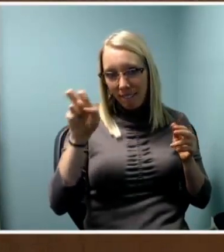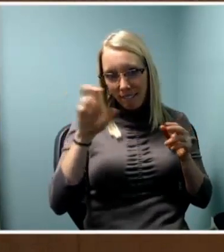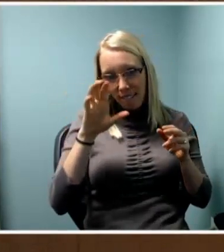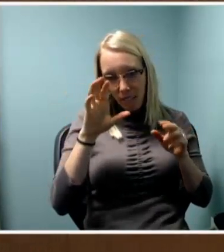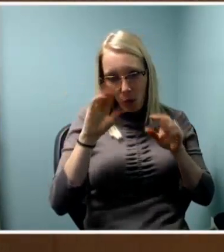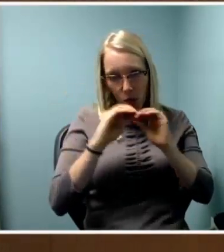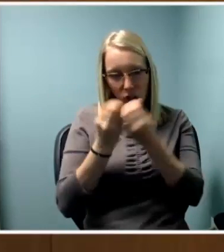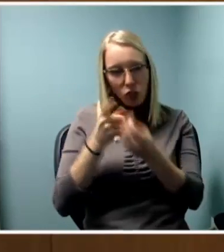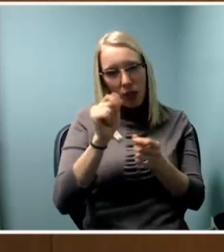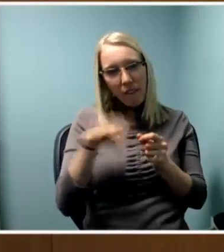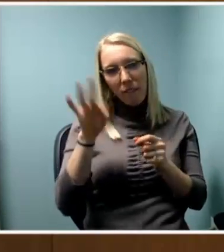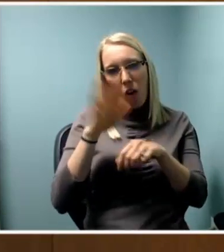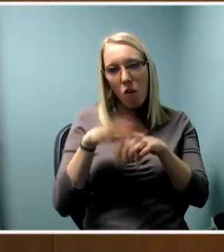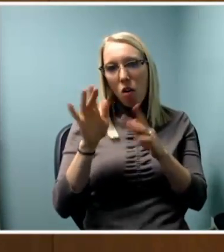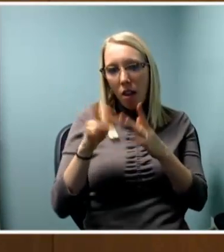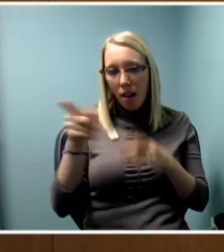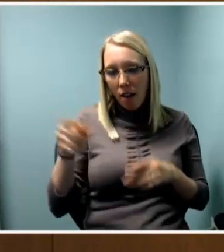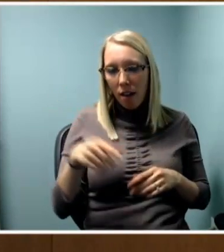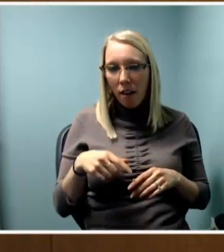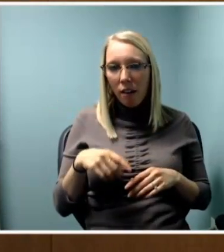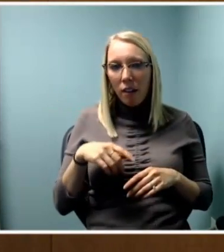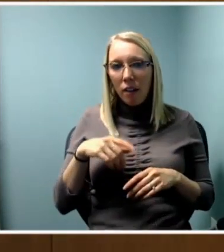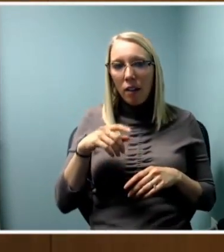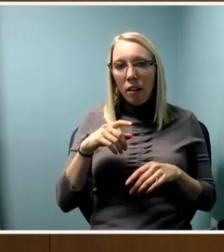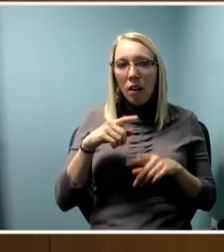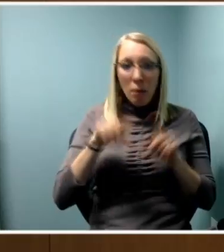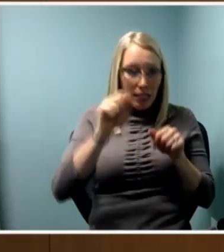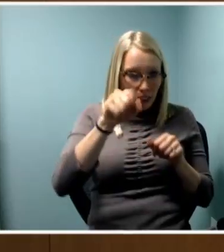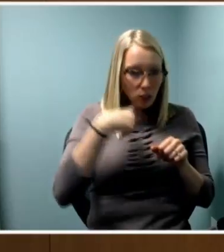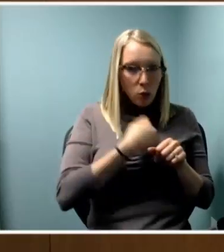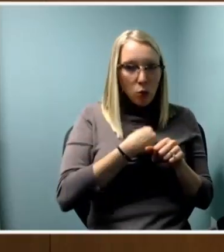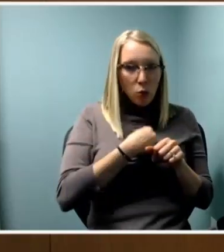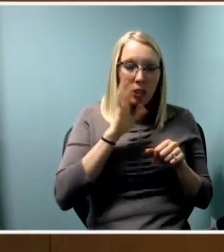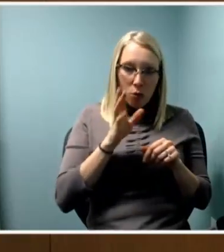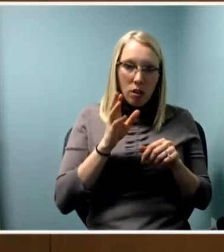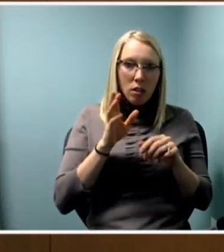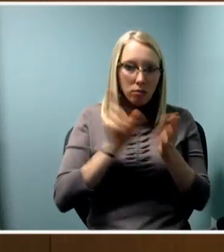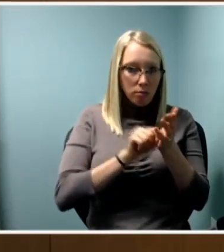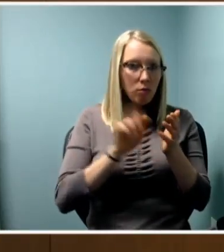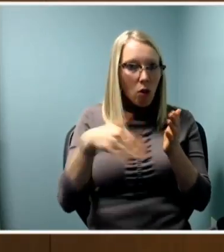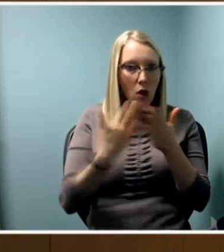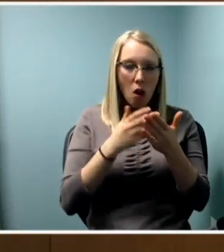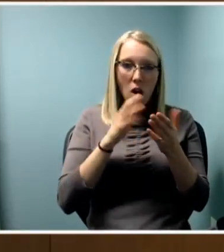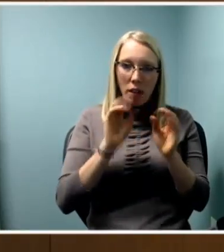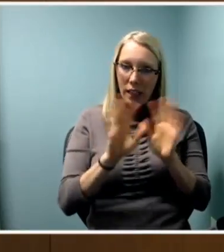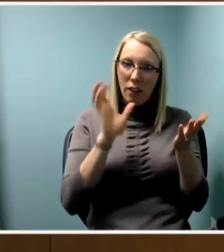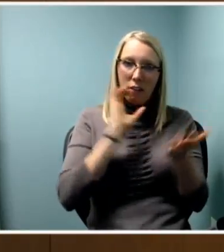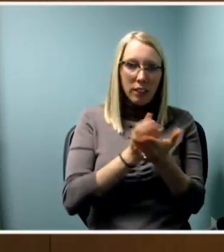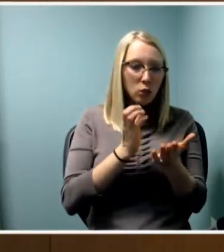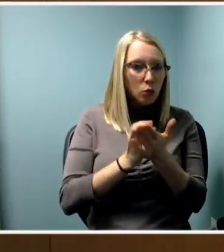Yes, we're getting very solid, clear visuals. These will live with us, right? They live with us.